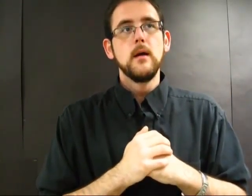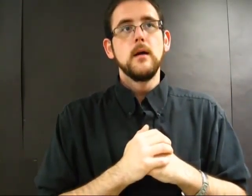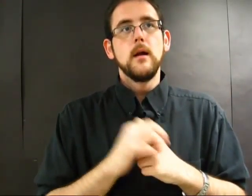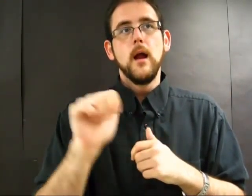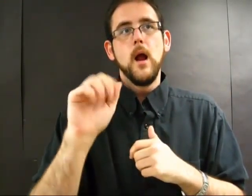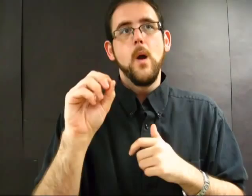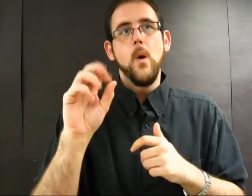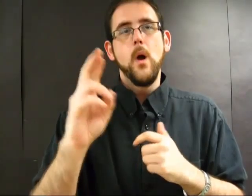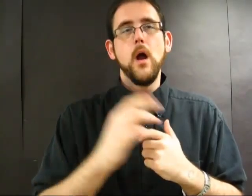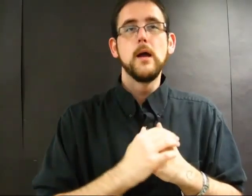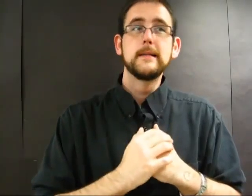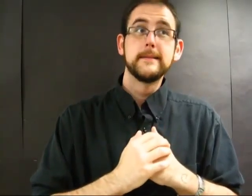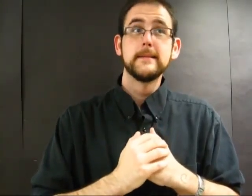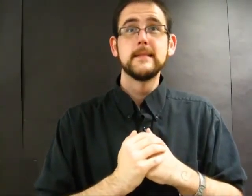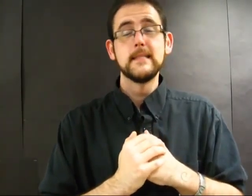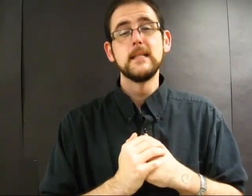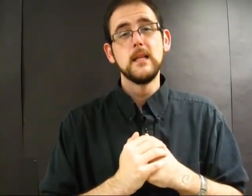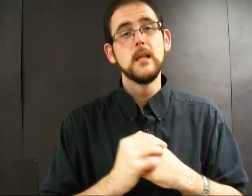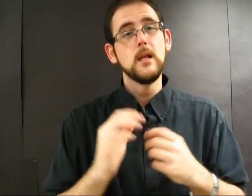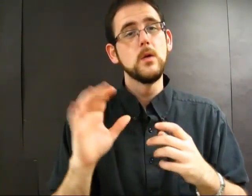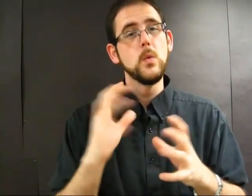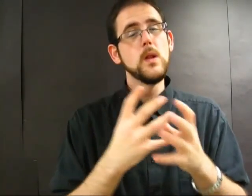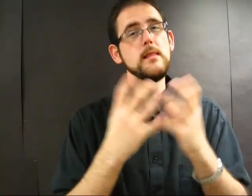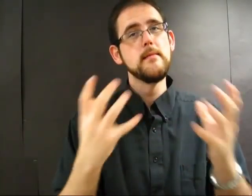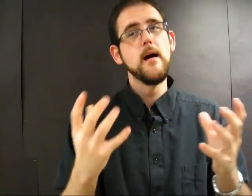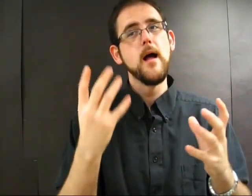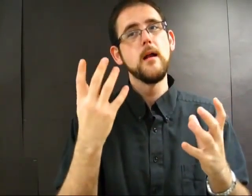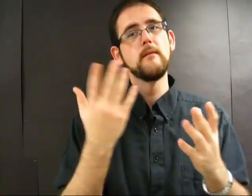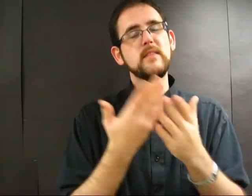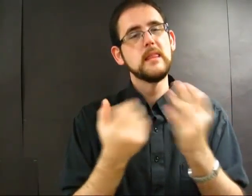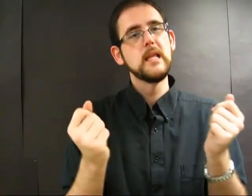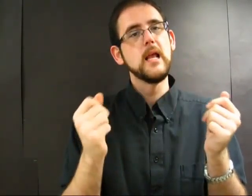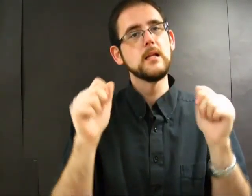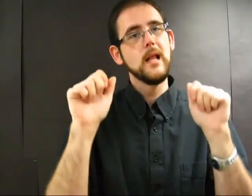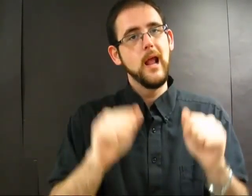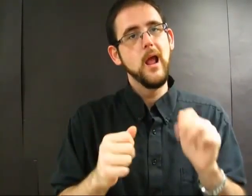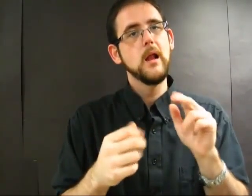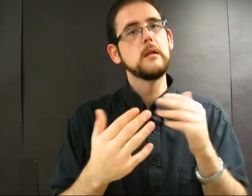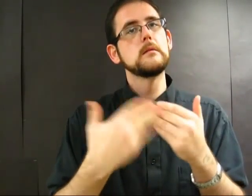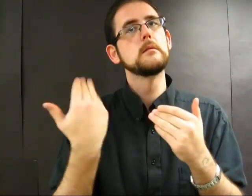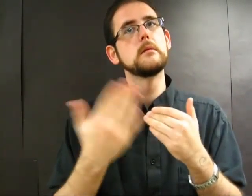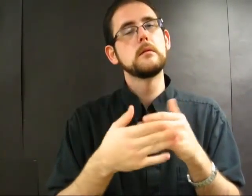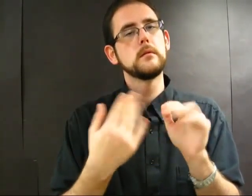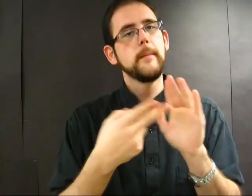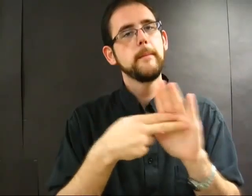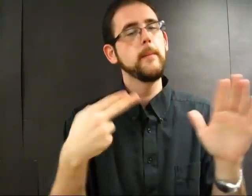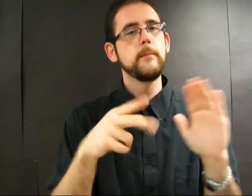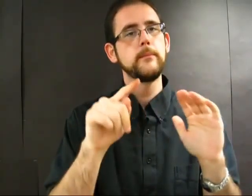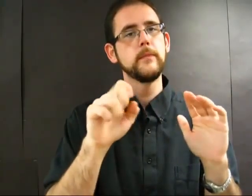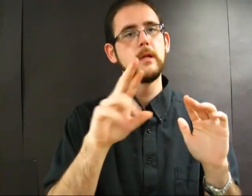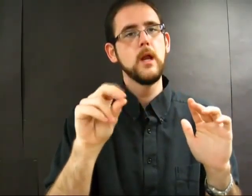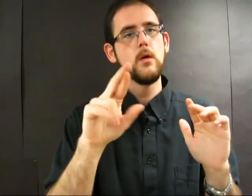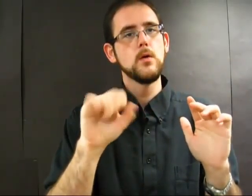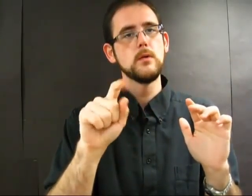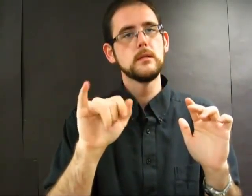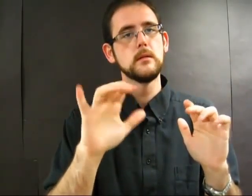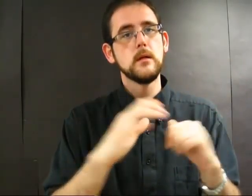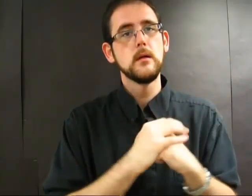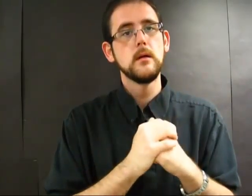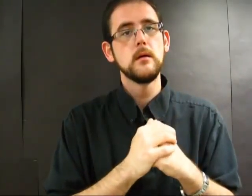The AOR sort of does a lot of things that could be called "terroristic."